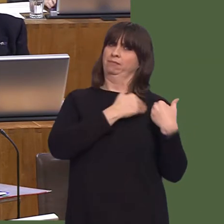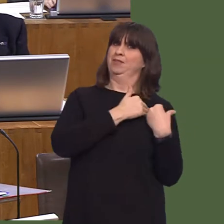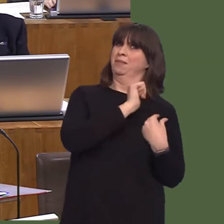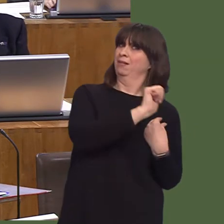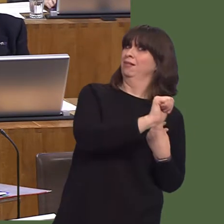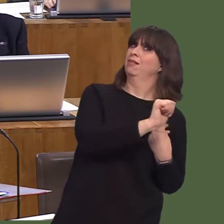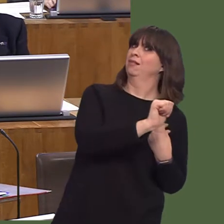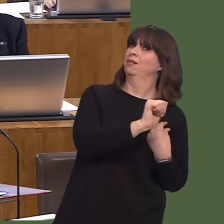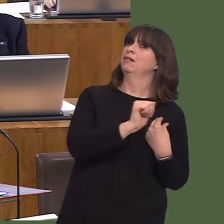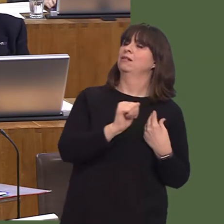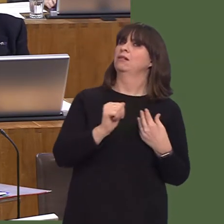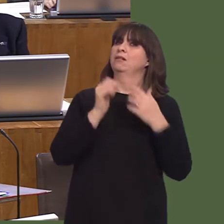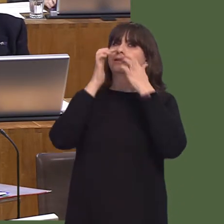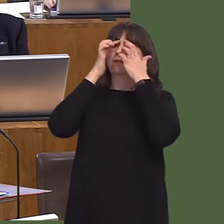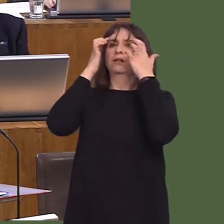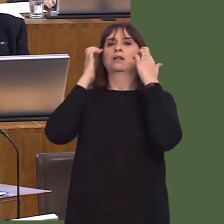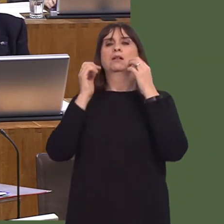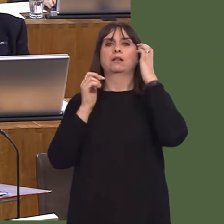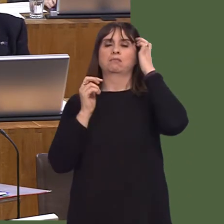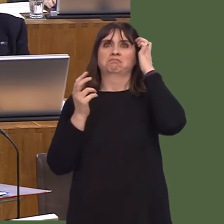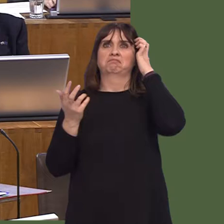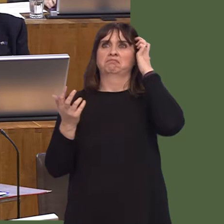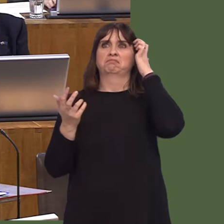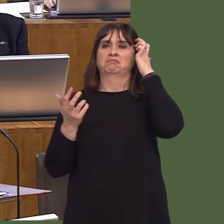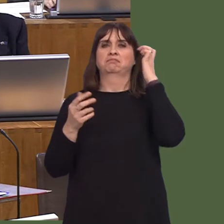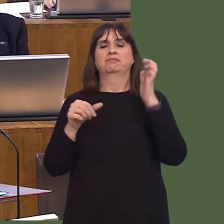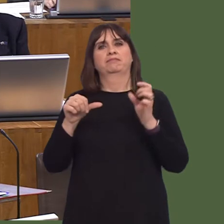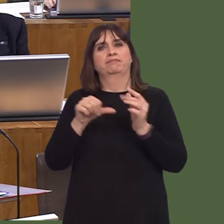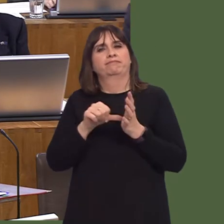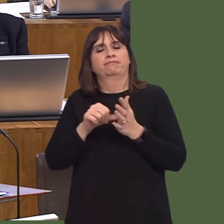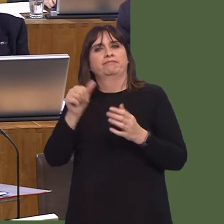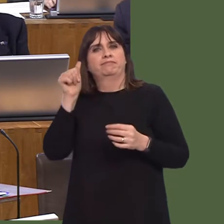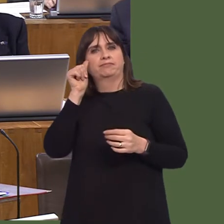And I think the review deserves full consideration by all parties, with a full response.